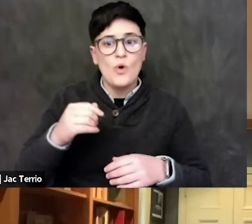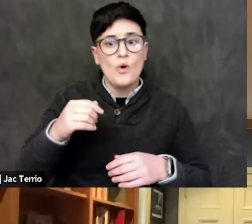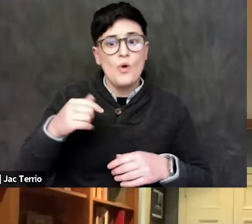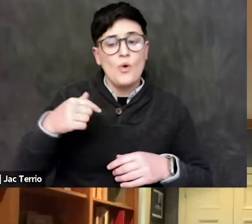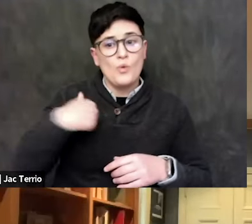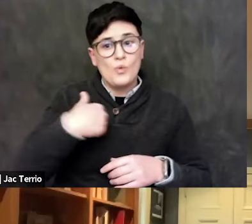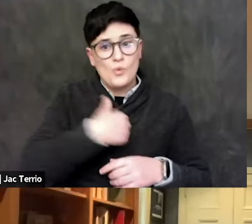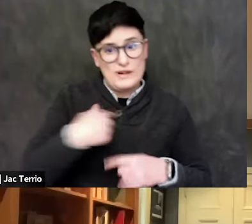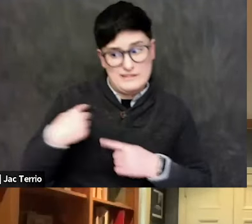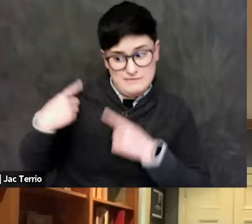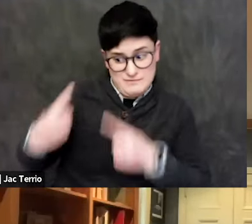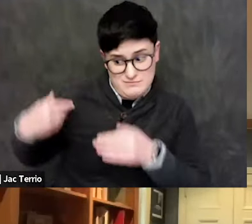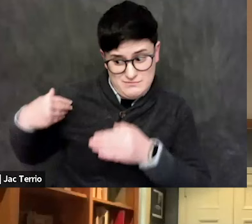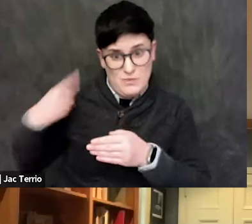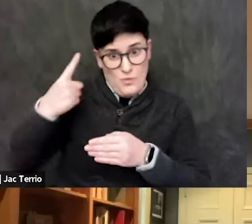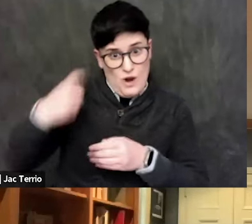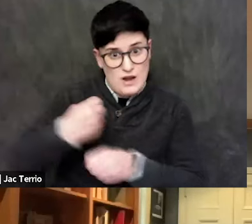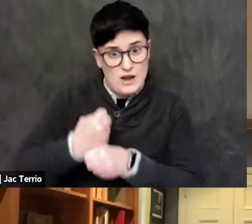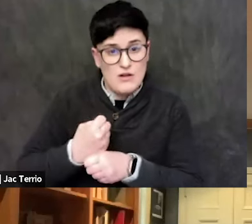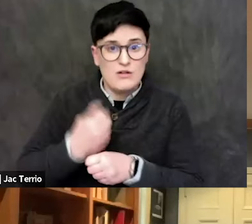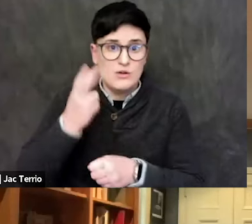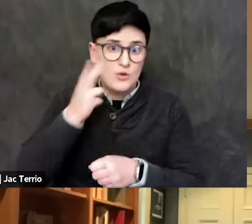where you've had at Berkeley, Vermont,